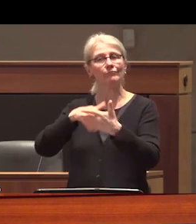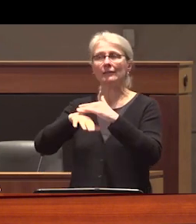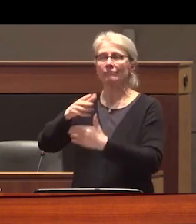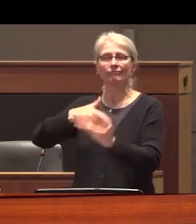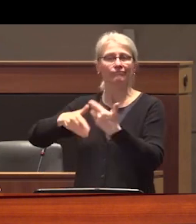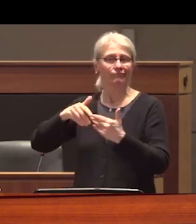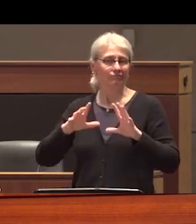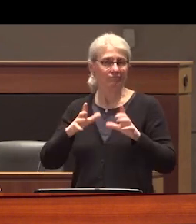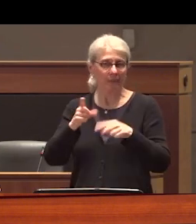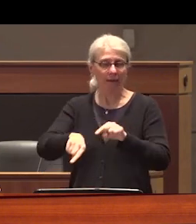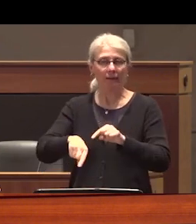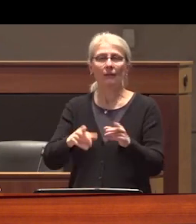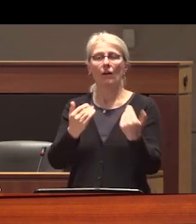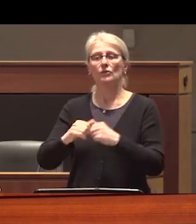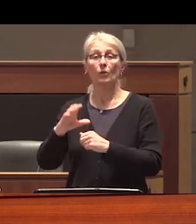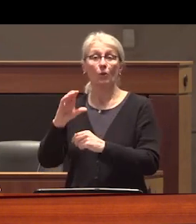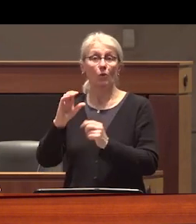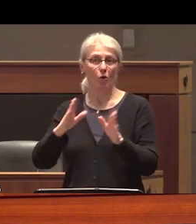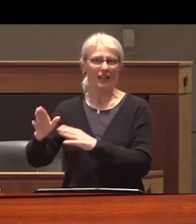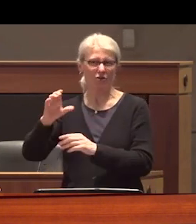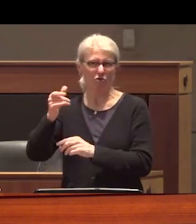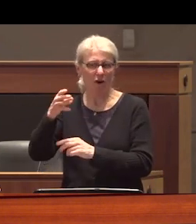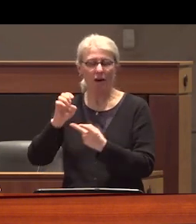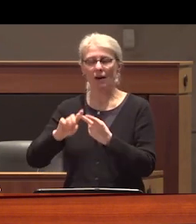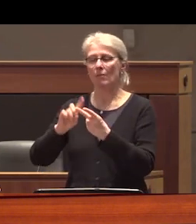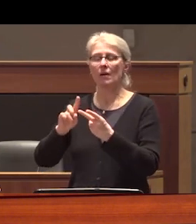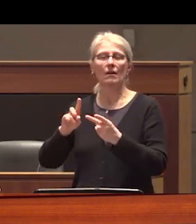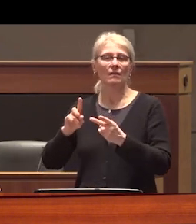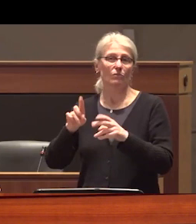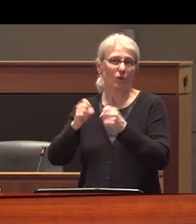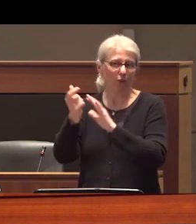bred organized crime and Corruption it drove drinking underground and fueled the dangerous